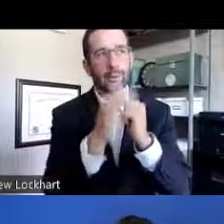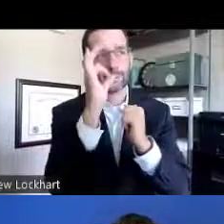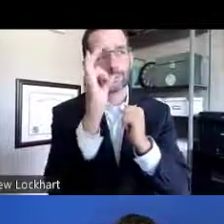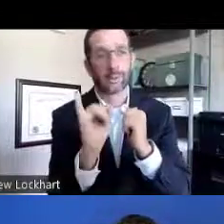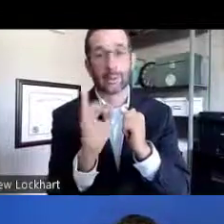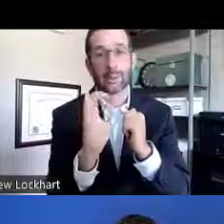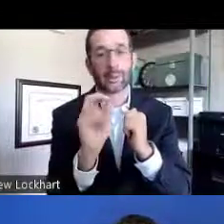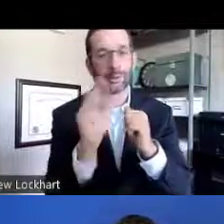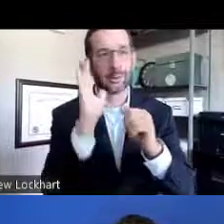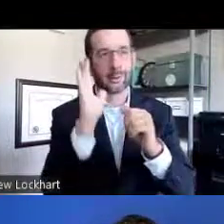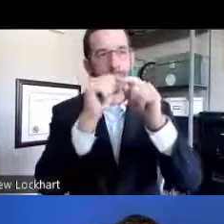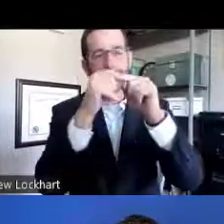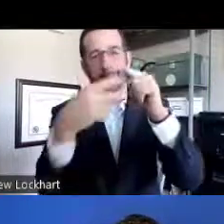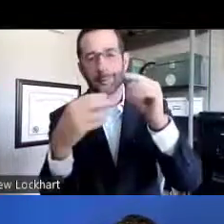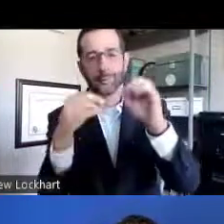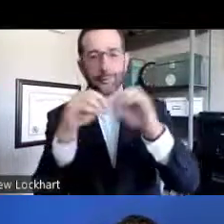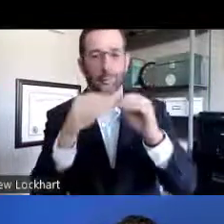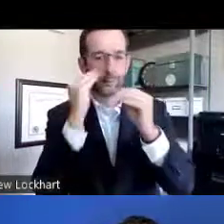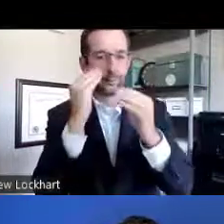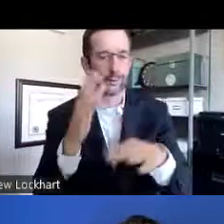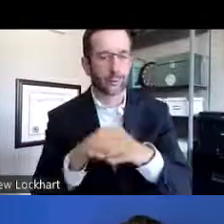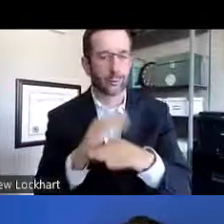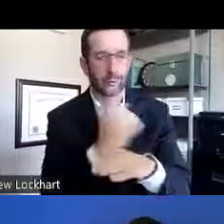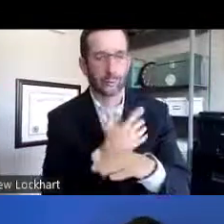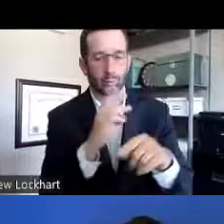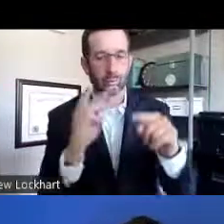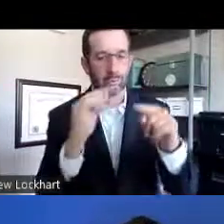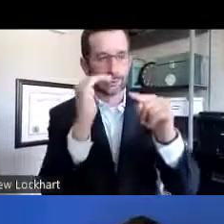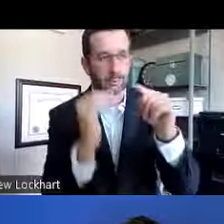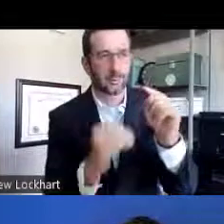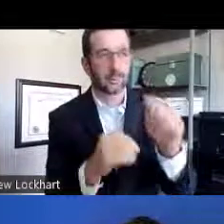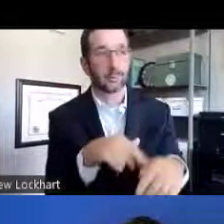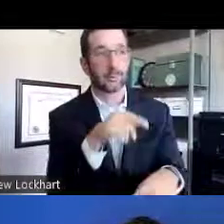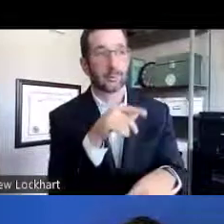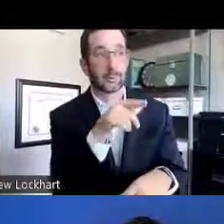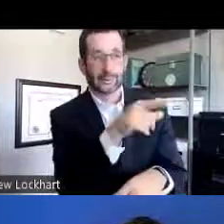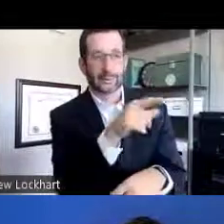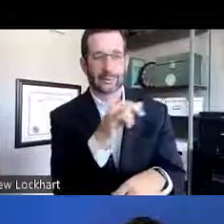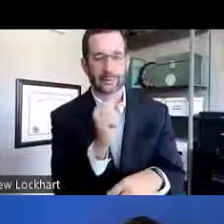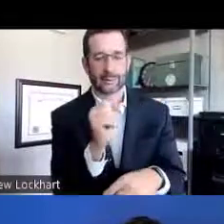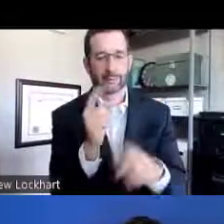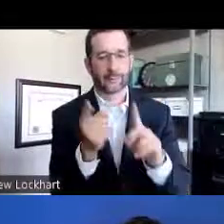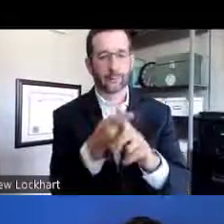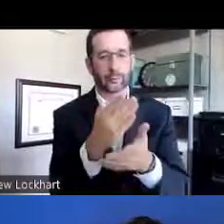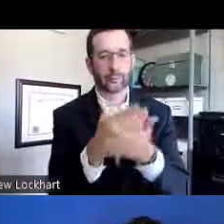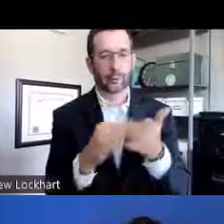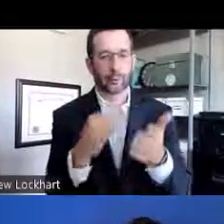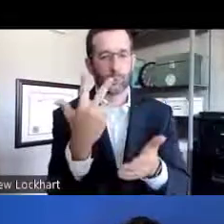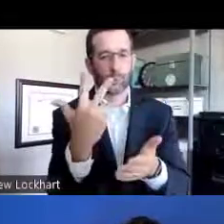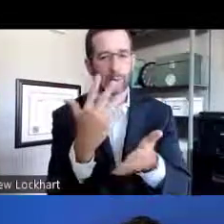and you can click on .. . There's a bubbles where you can click on various information. It will be a drop-down,